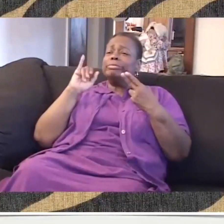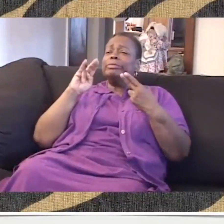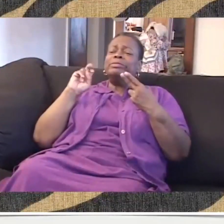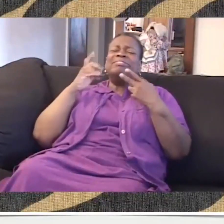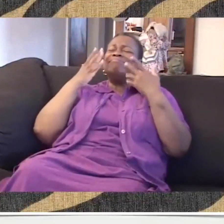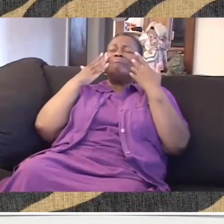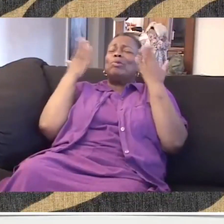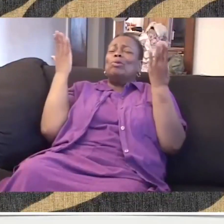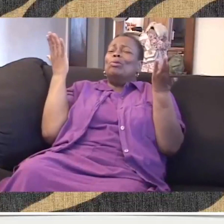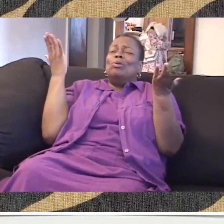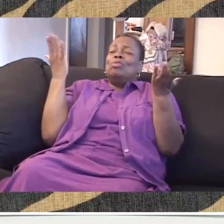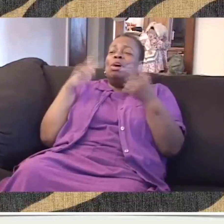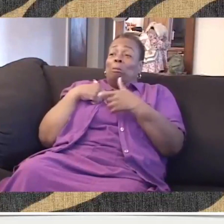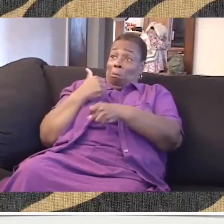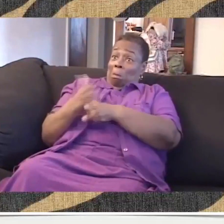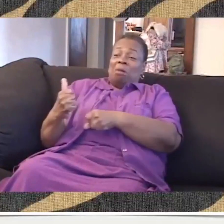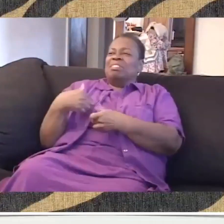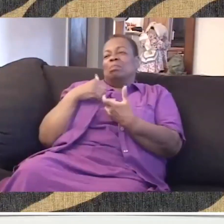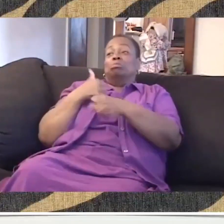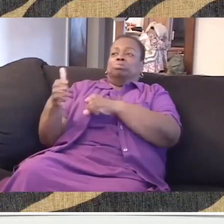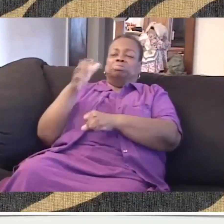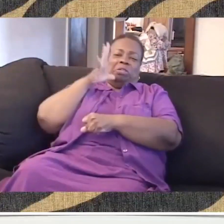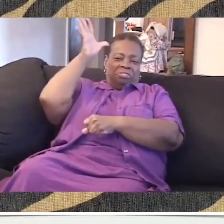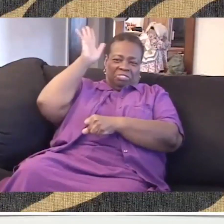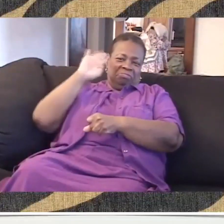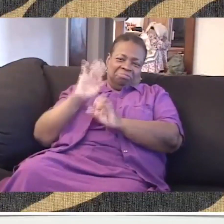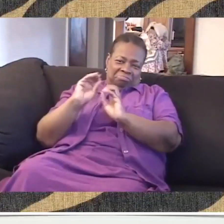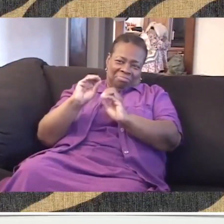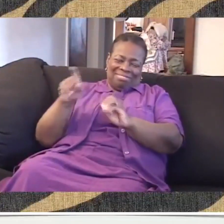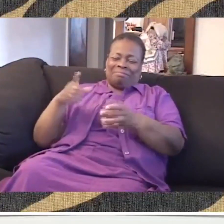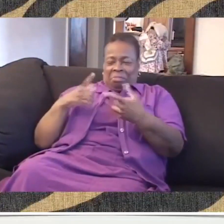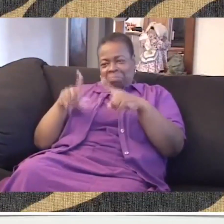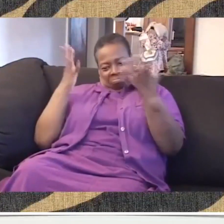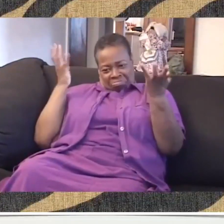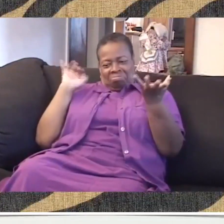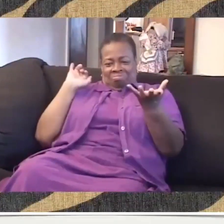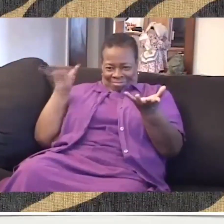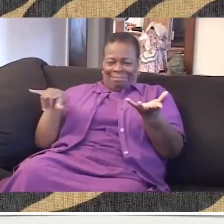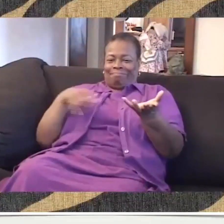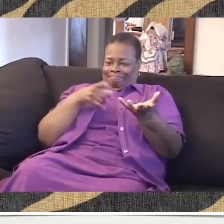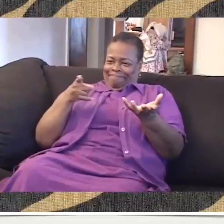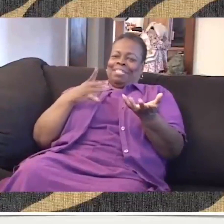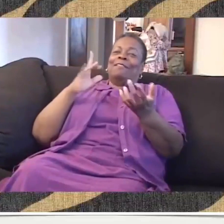They were naive, just little kids. They didn't know better. I don't blame them. But maybe their parents never taught them.